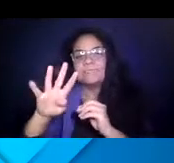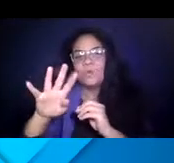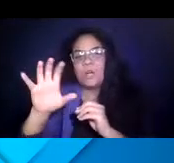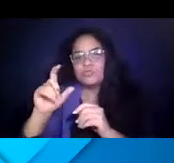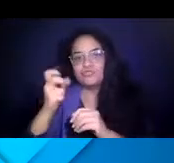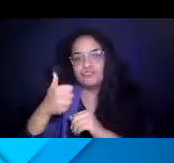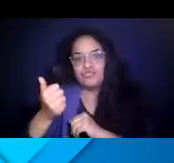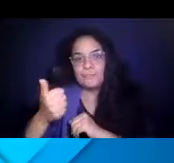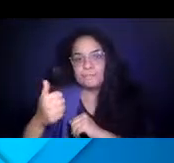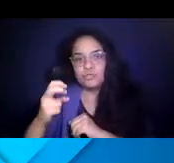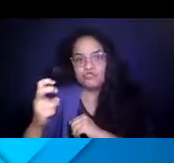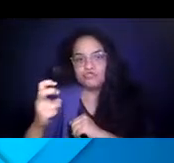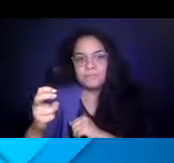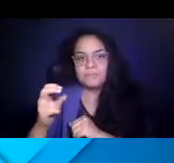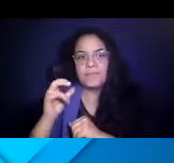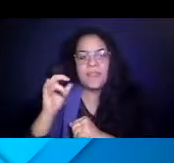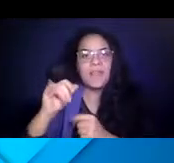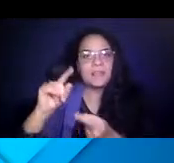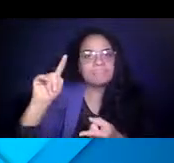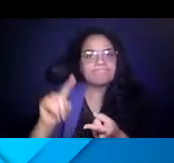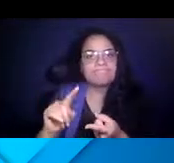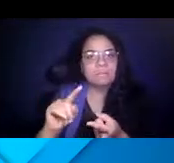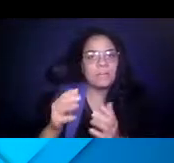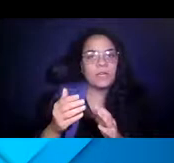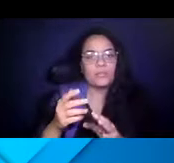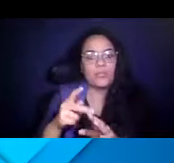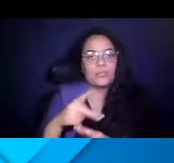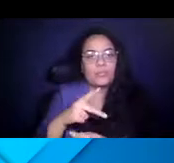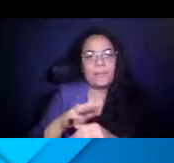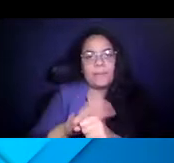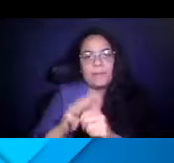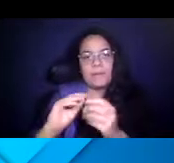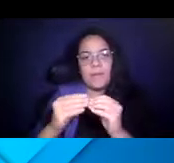14:52:48 That's down from our pre-pandemic totals, of course, of roughly 10,000.